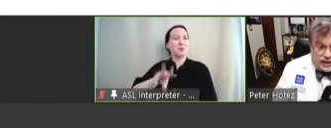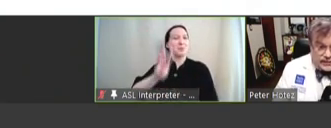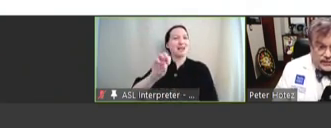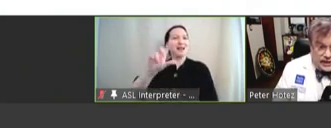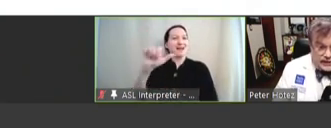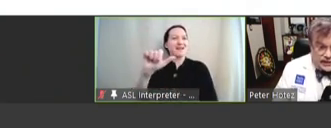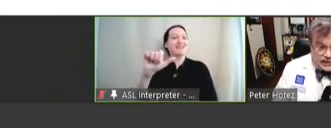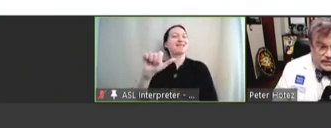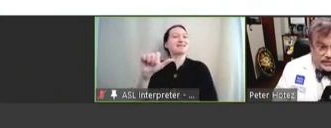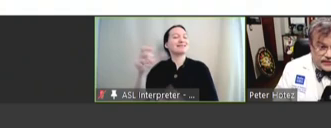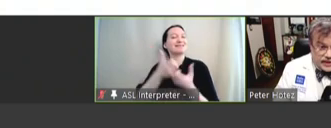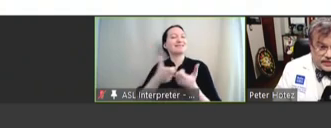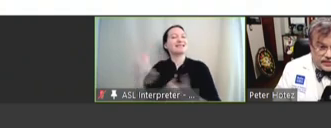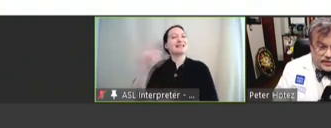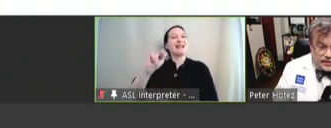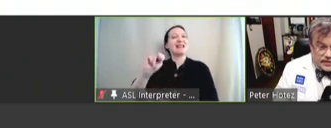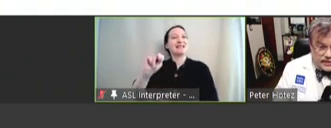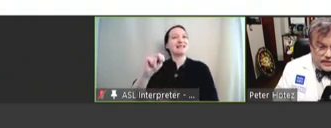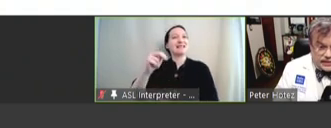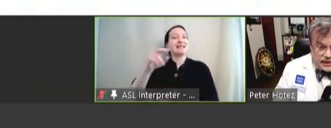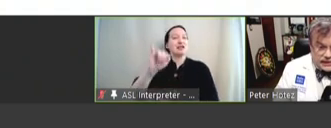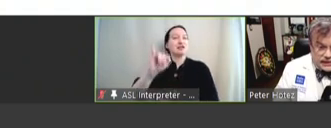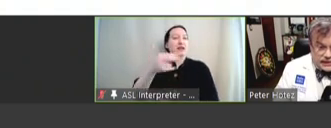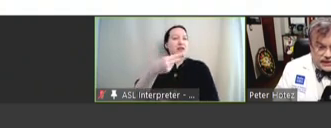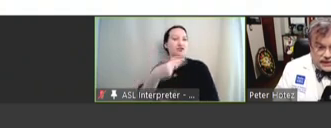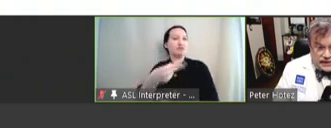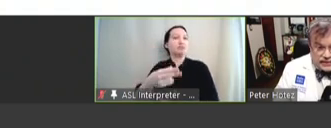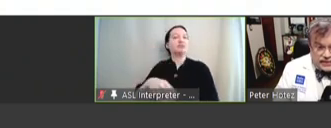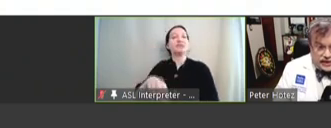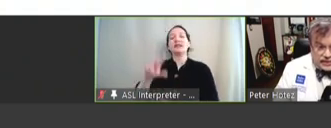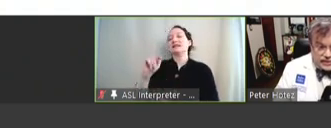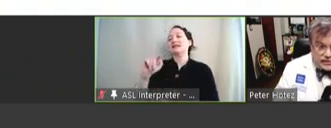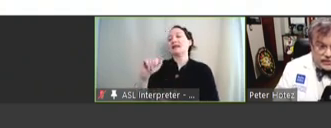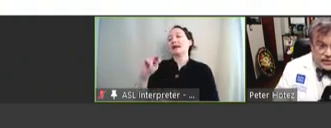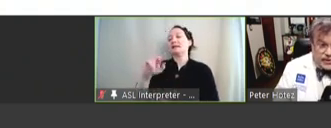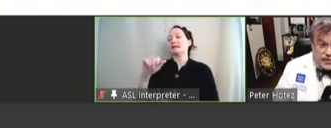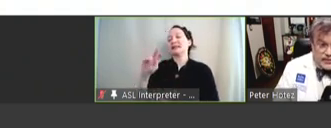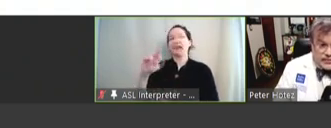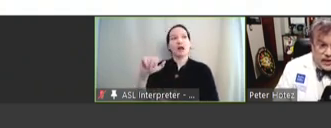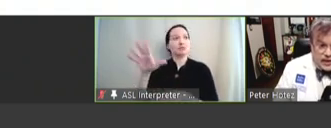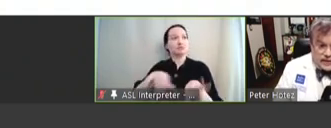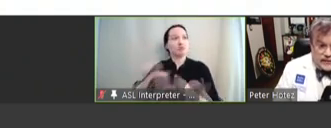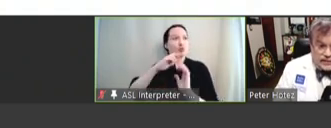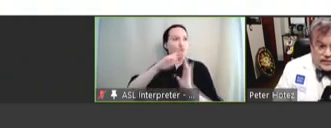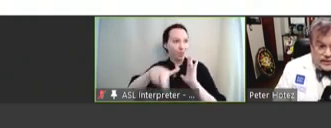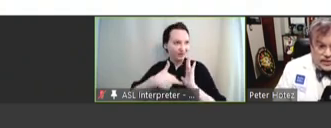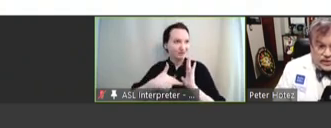head of the National Institute of Health in Tanzania, that took on this role a few years ago.